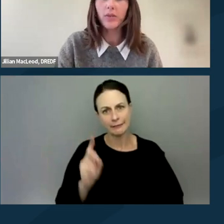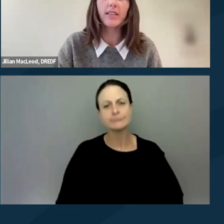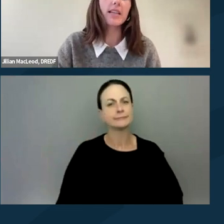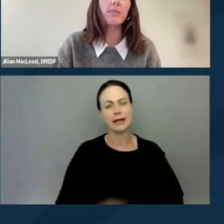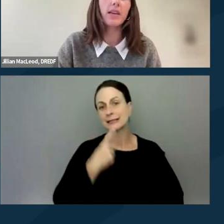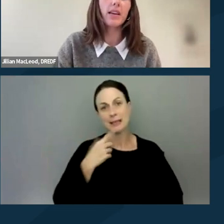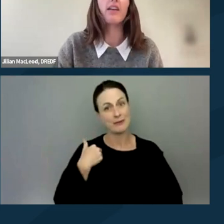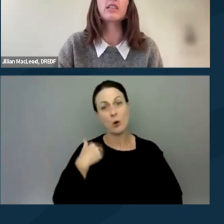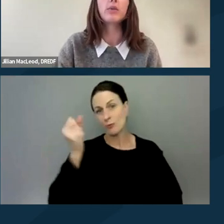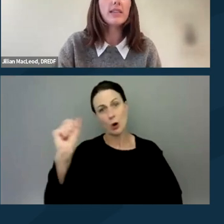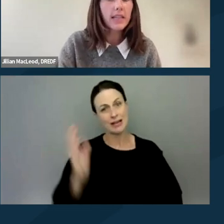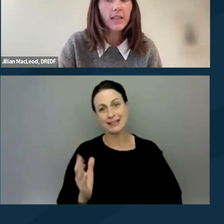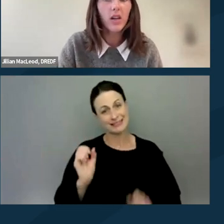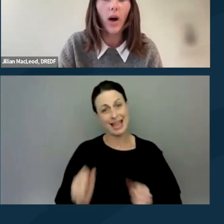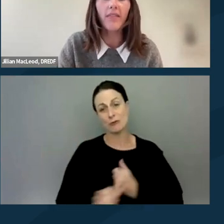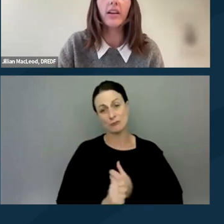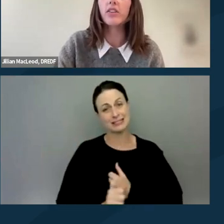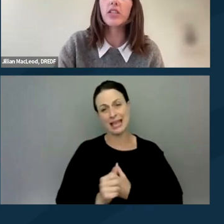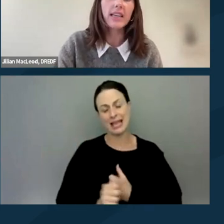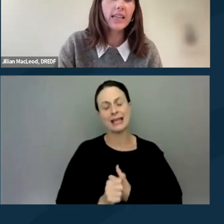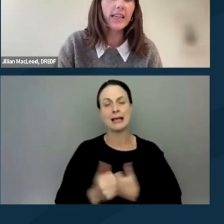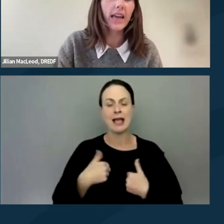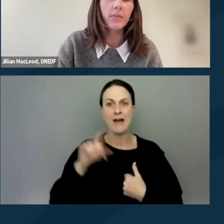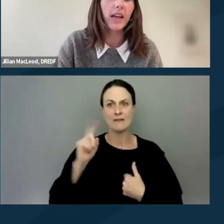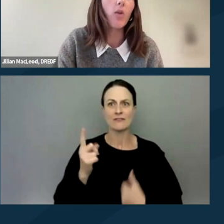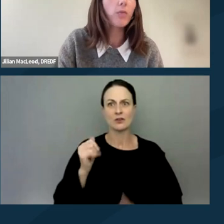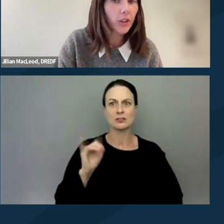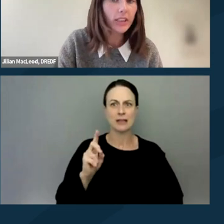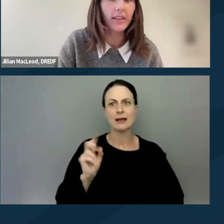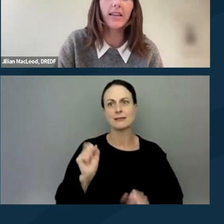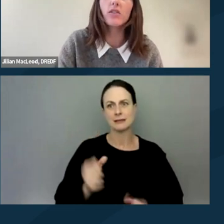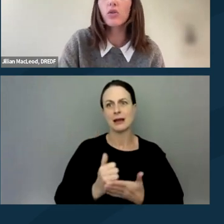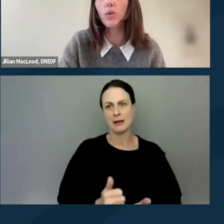protests can be inherently risky, so having a first aid kit can be helpful in case you